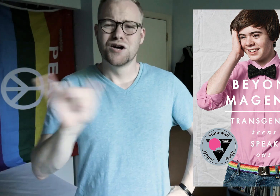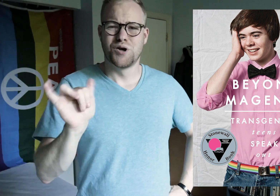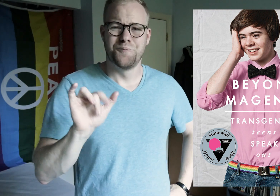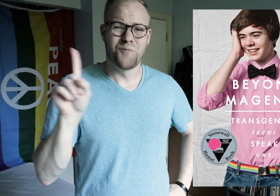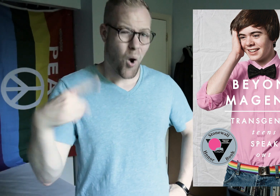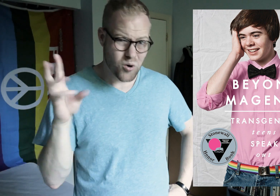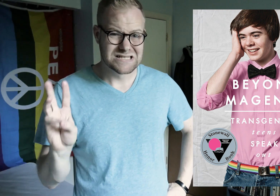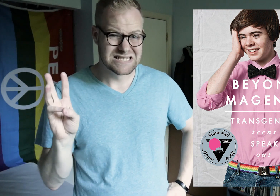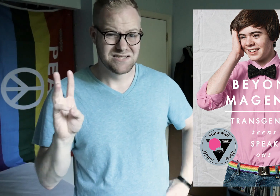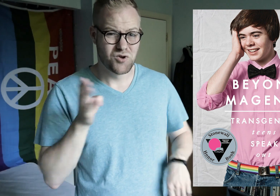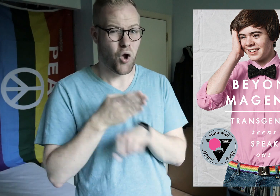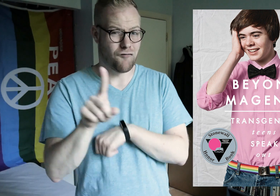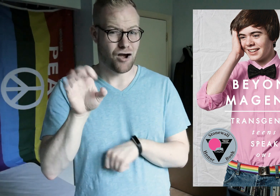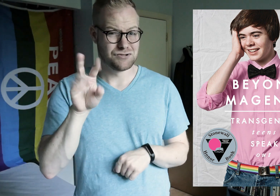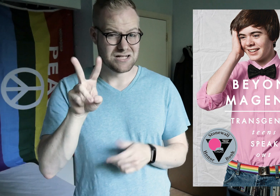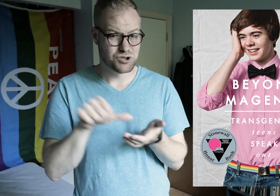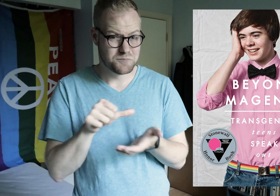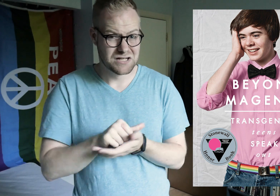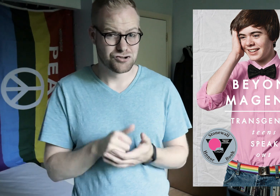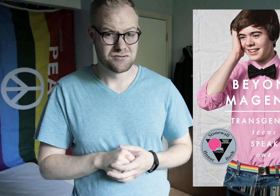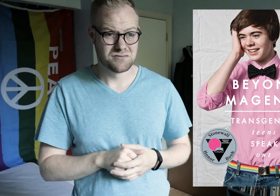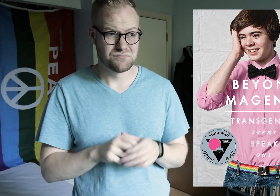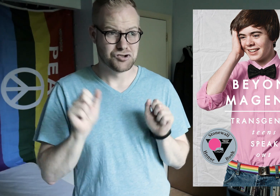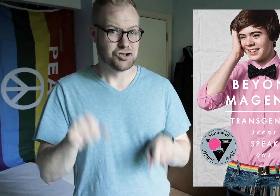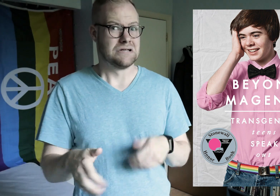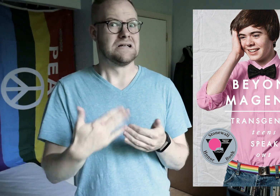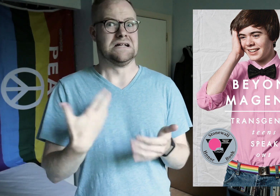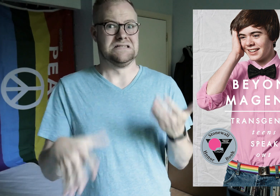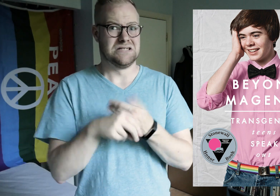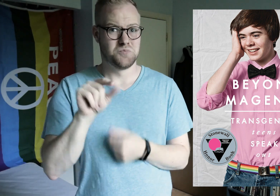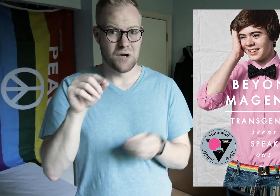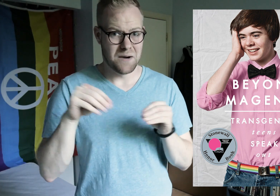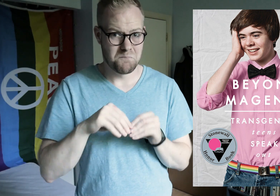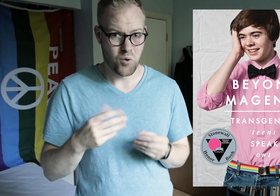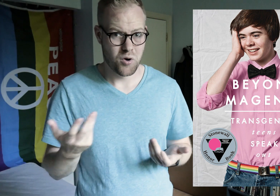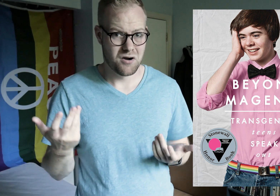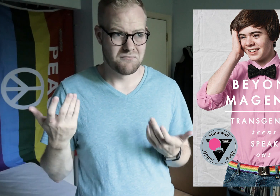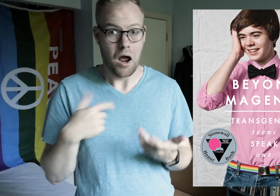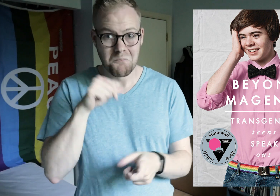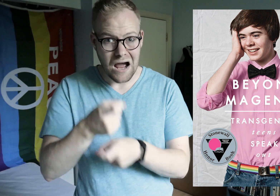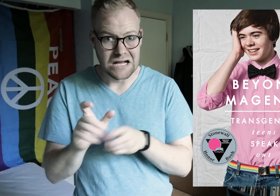Also. Only six? Over 192 pages? There could’ve easily been 20 more. I’m not kidding.